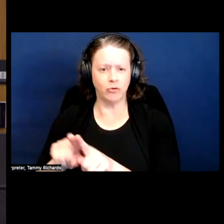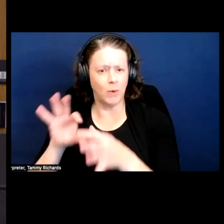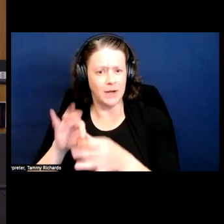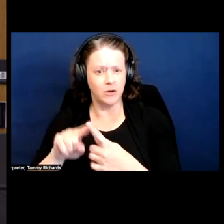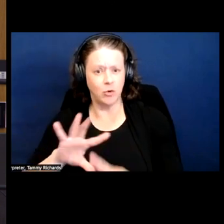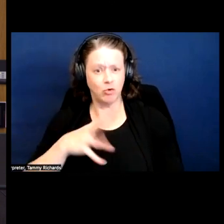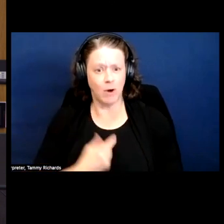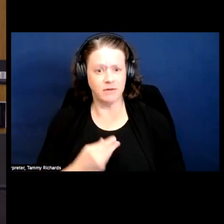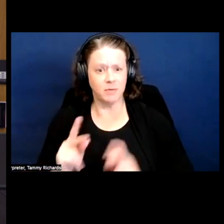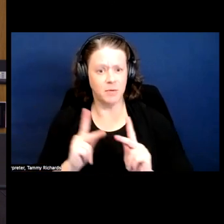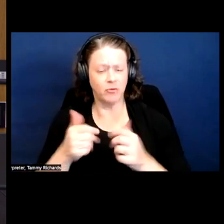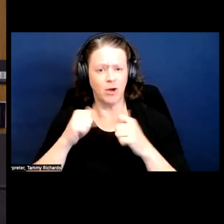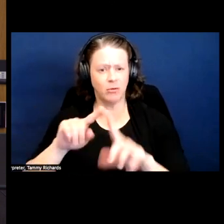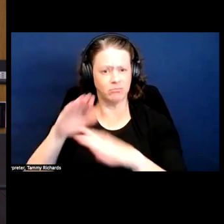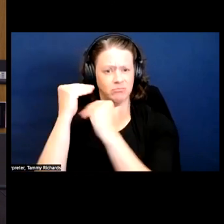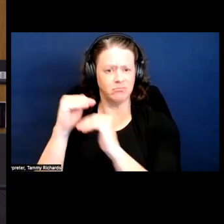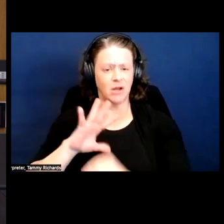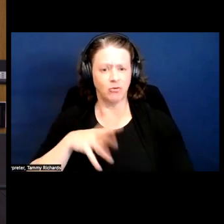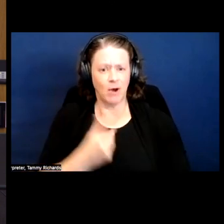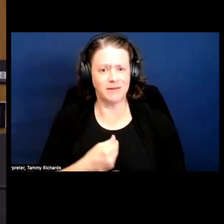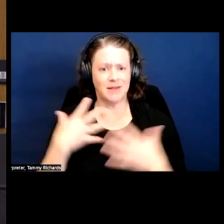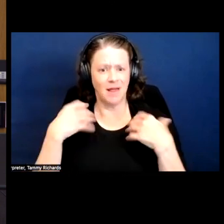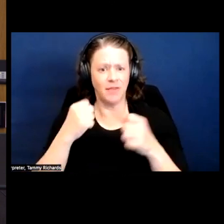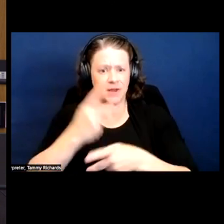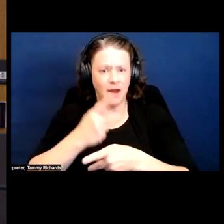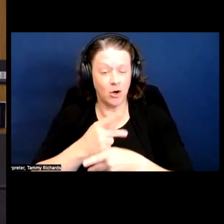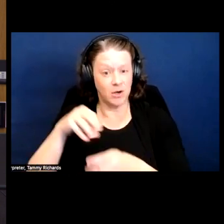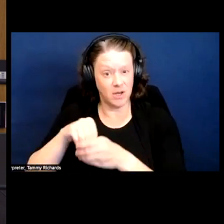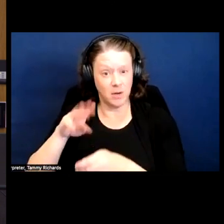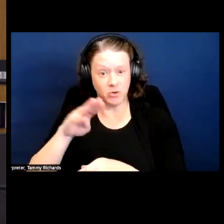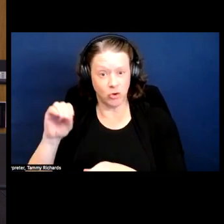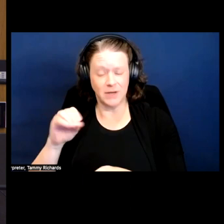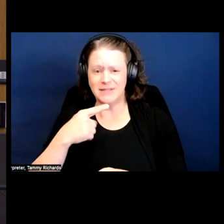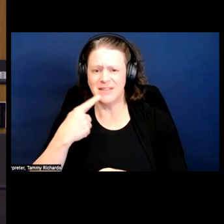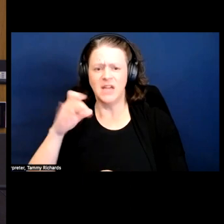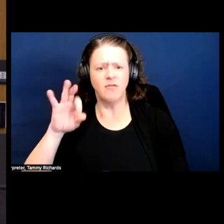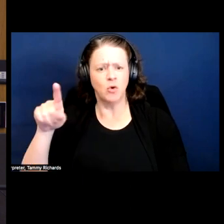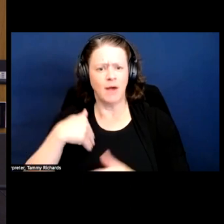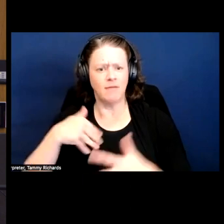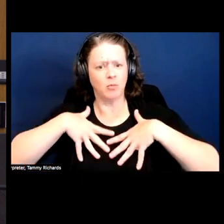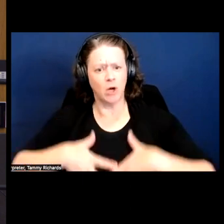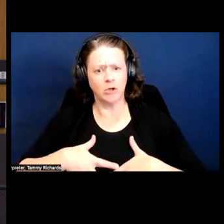and the most recent law in Missouri is saying if you have depression or autism, you cannot